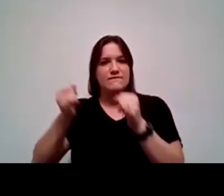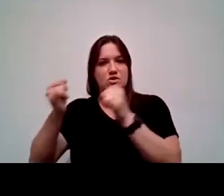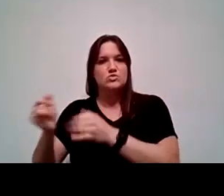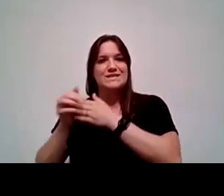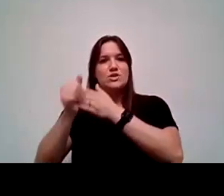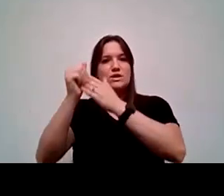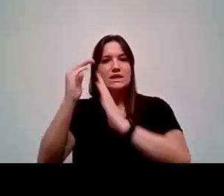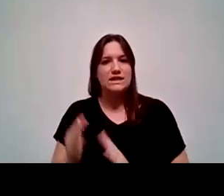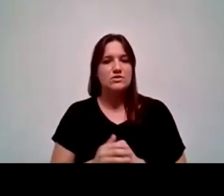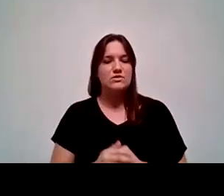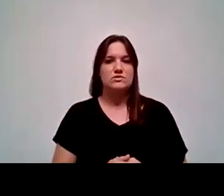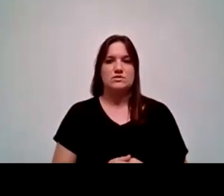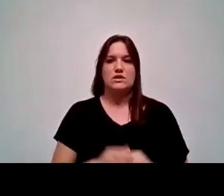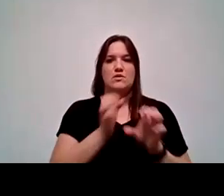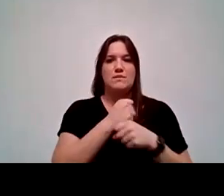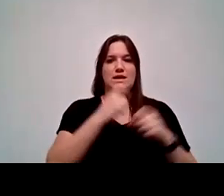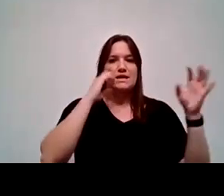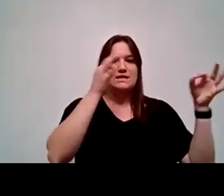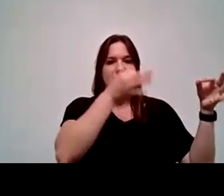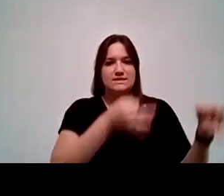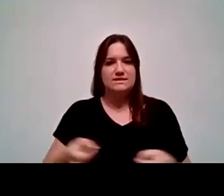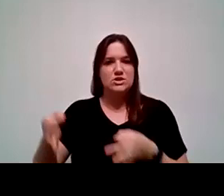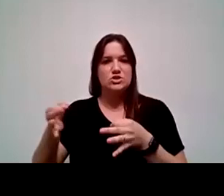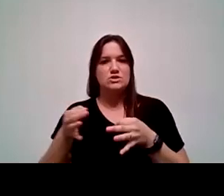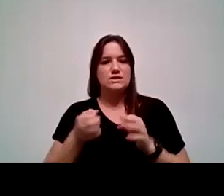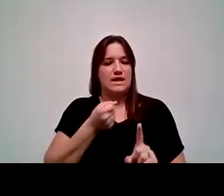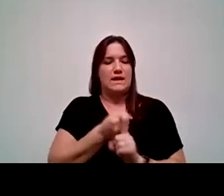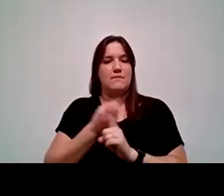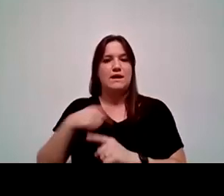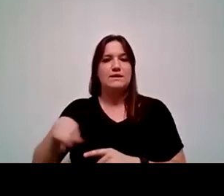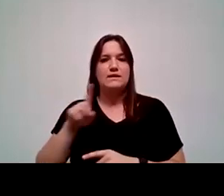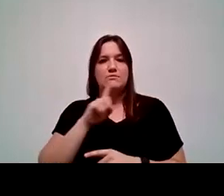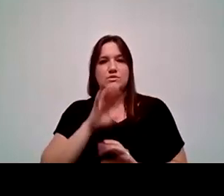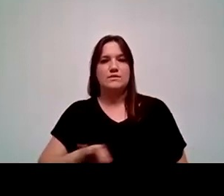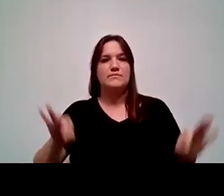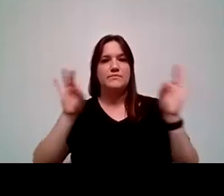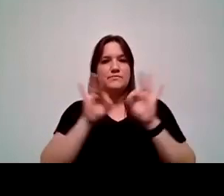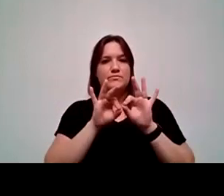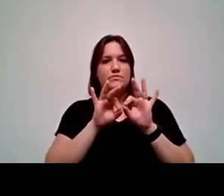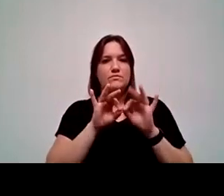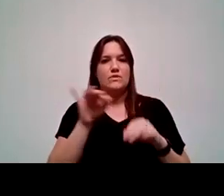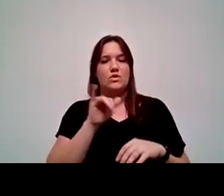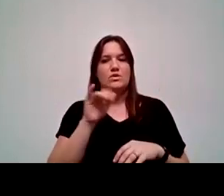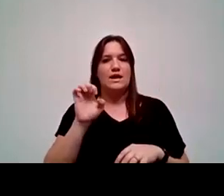and are making decisions that impact them. It's critically important also that they're equity minded, of course.